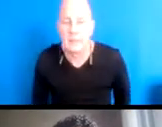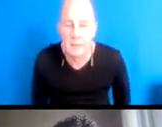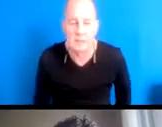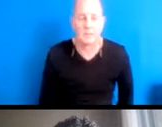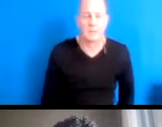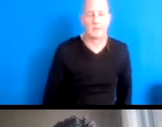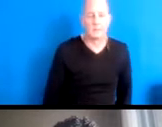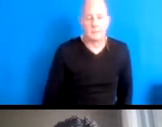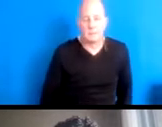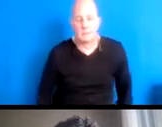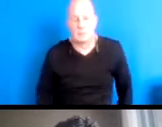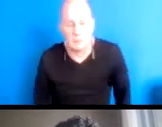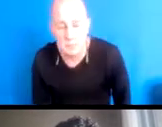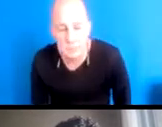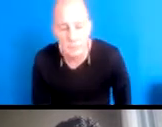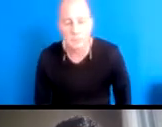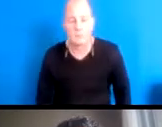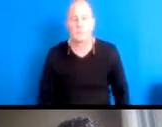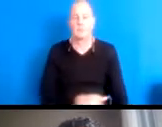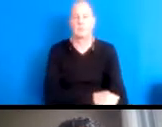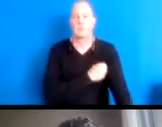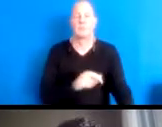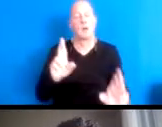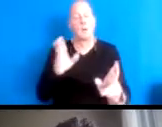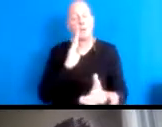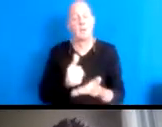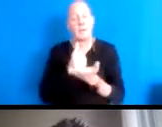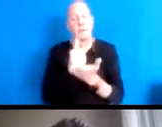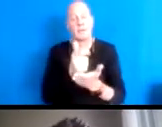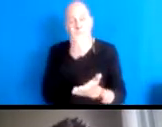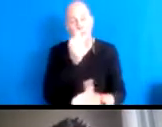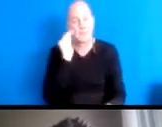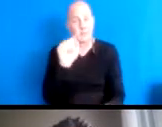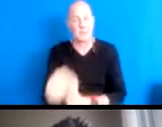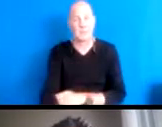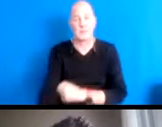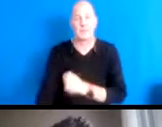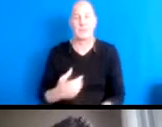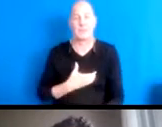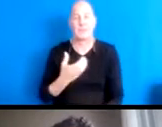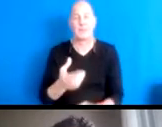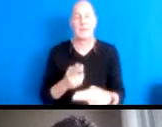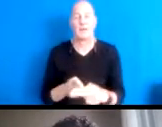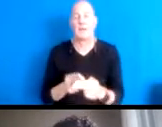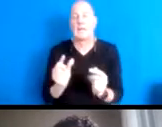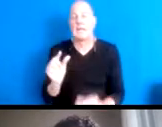shared and hopefully this will be helpful interesting for for you folks, and this is a poem called a small needful fact by Raska.